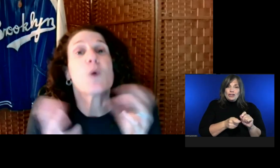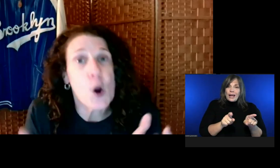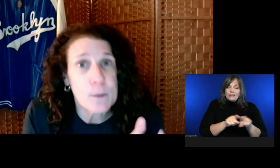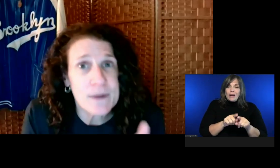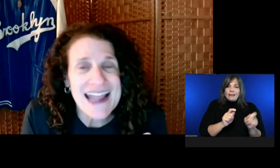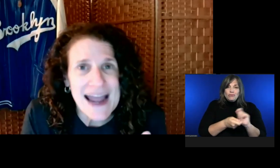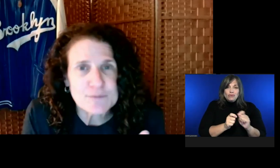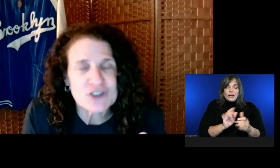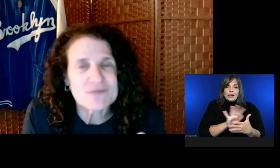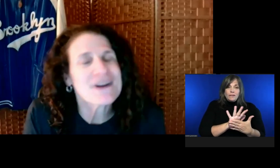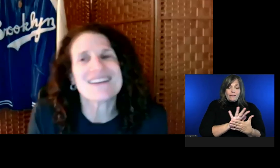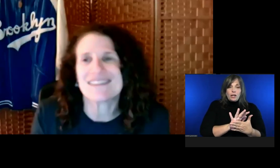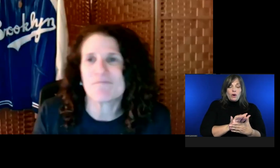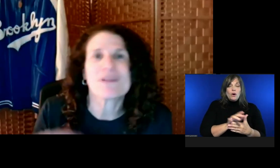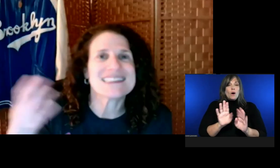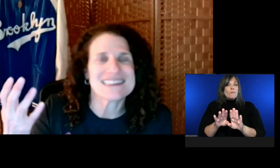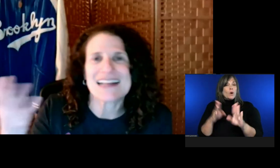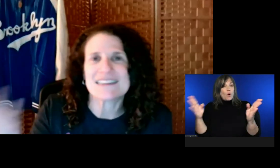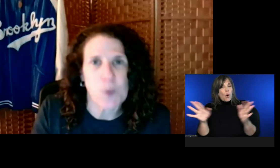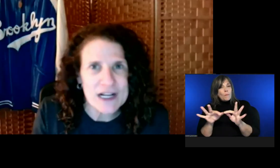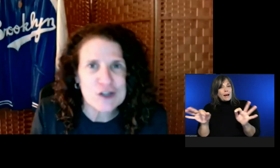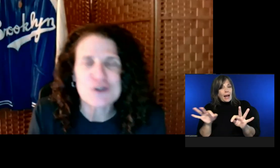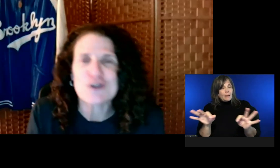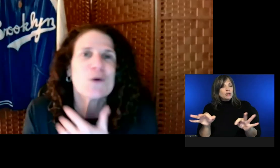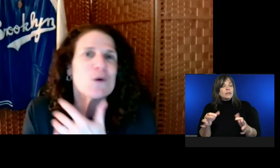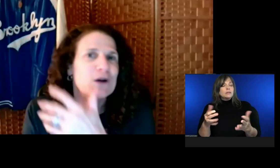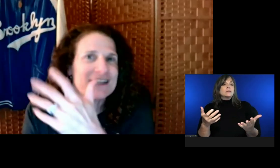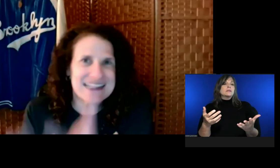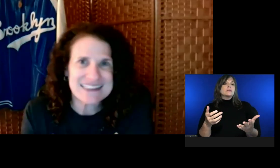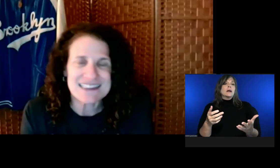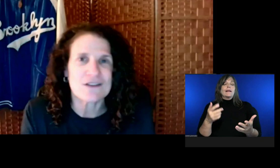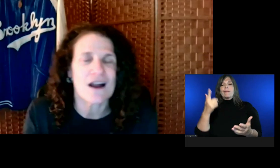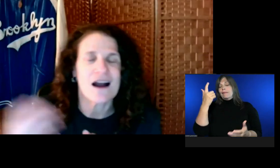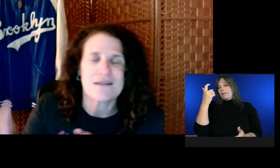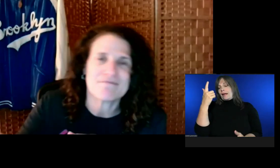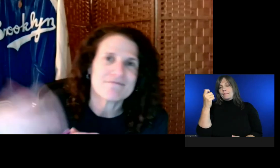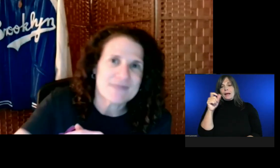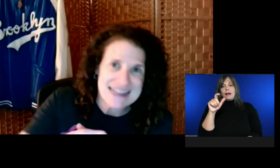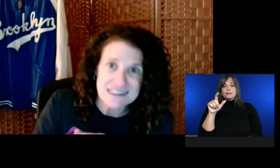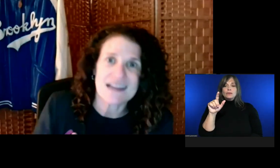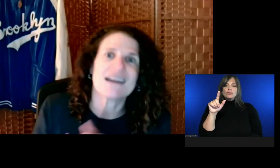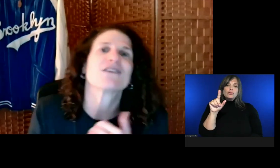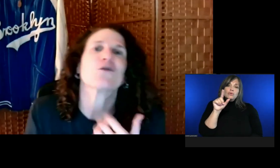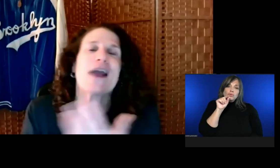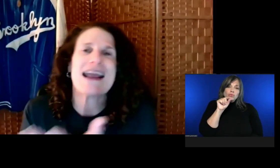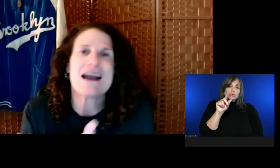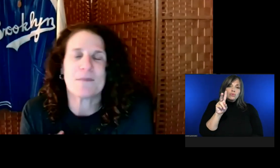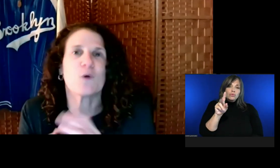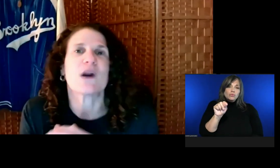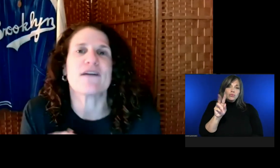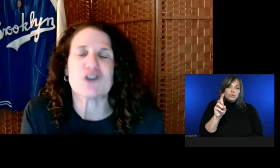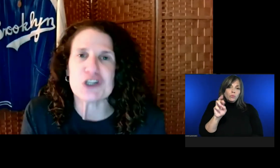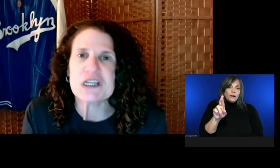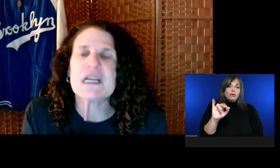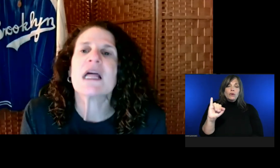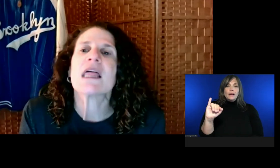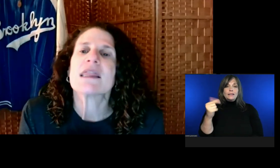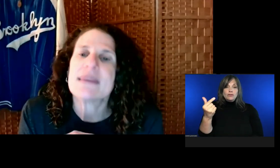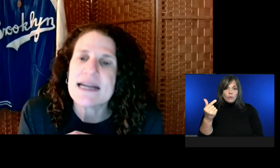But if you're doing open captions, because of places like Twitter or Instagram... Or whatever...